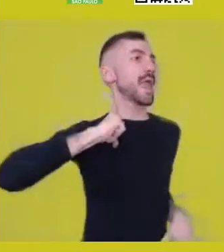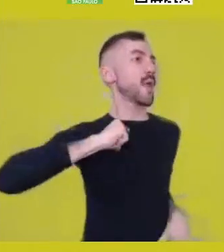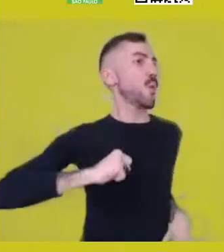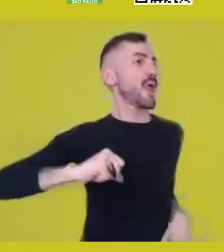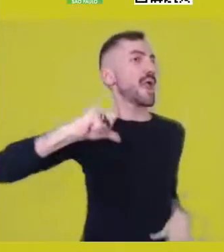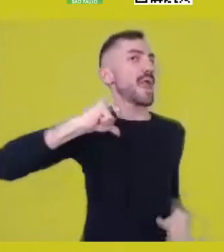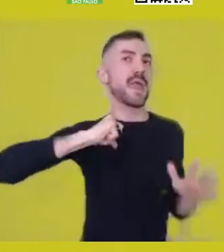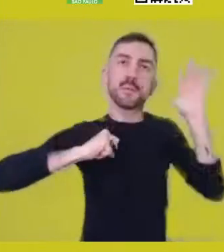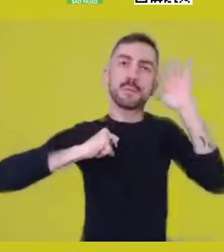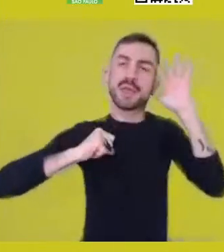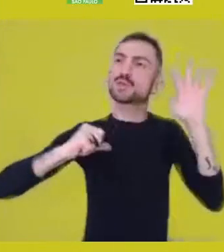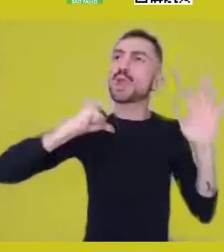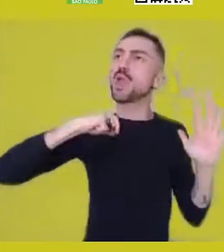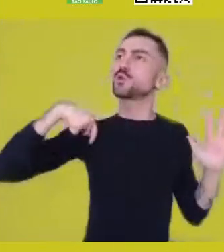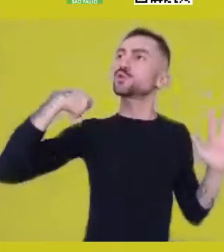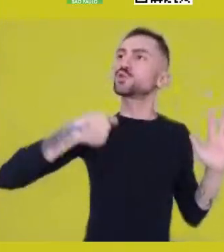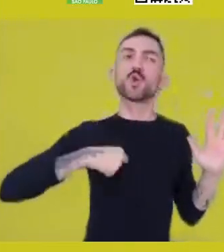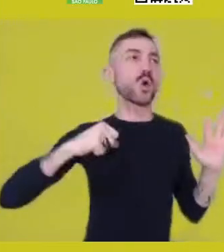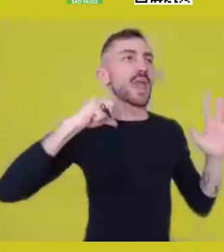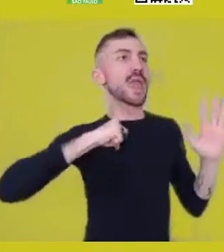and all the possibilities reside in me,